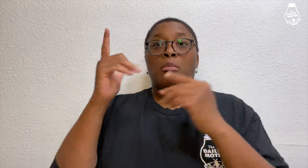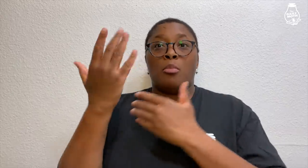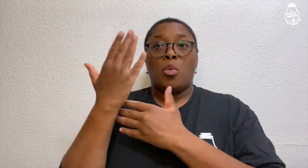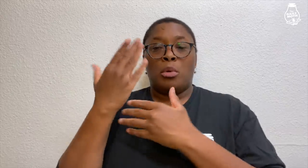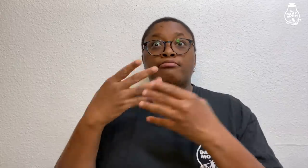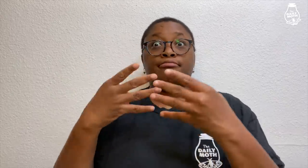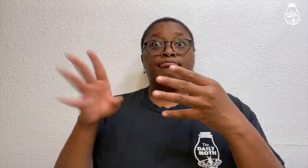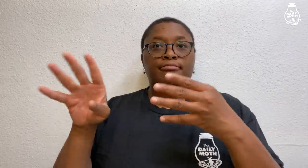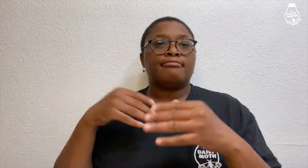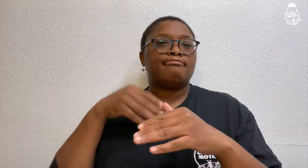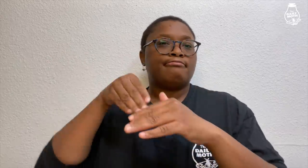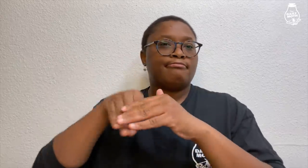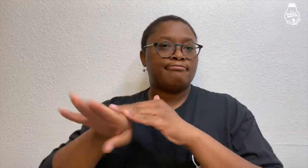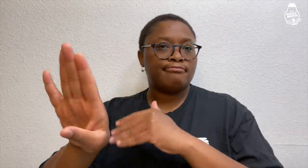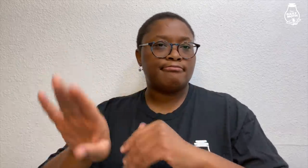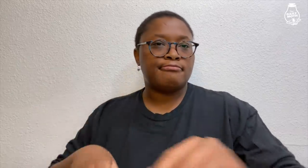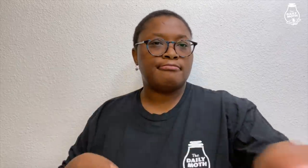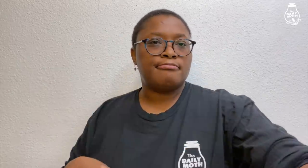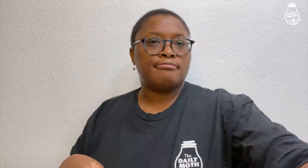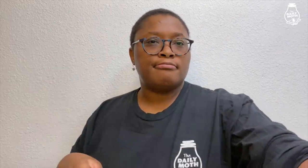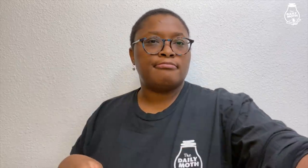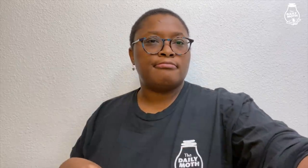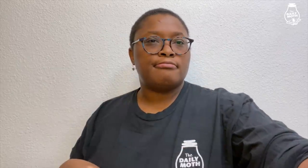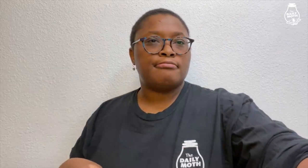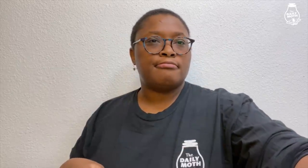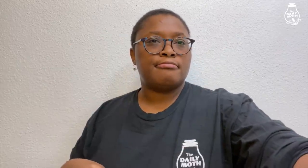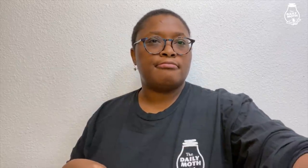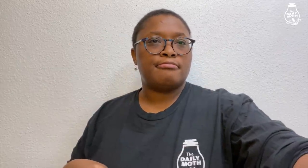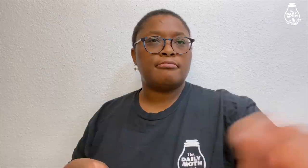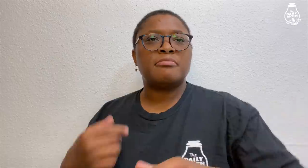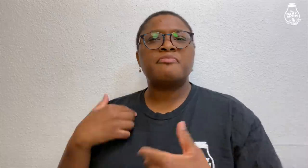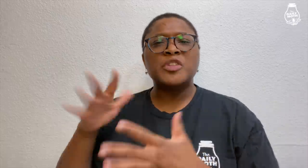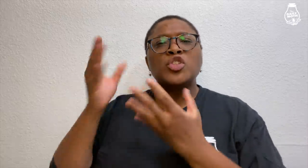When he woke up the next morning, the gate was open and he went in.